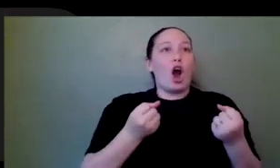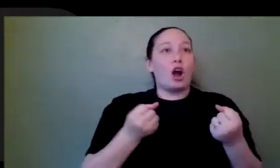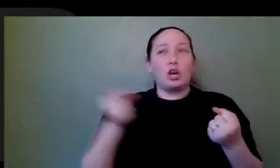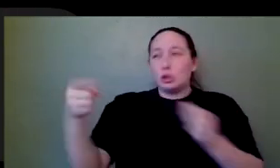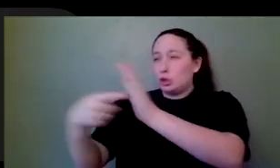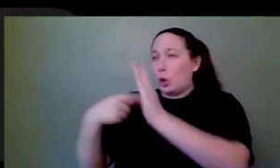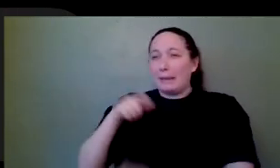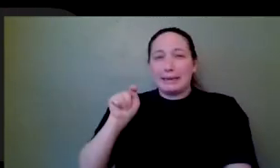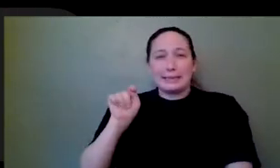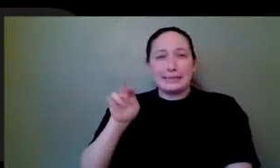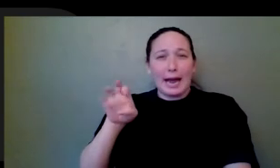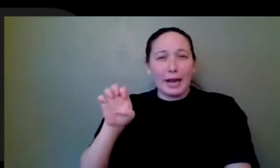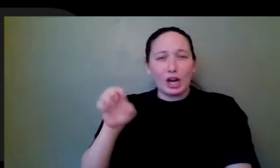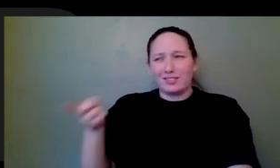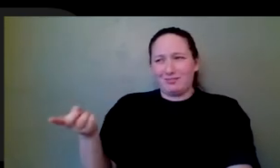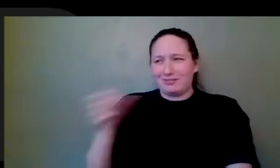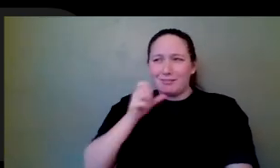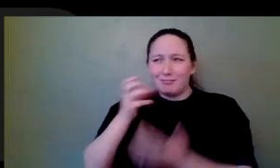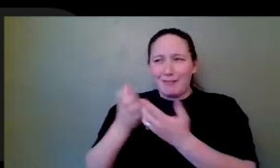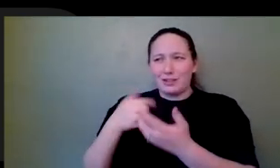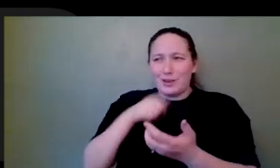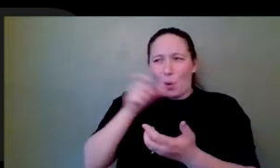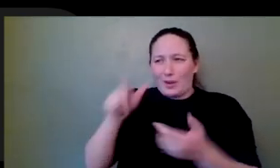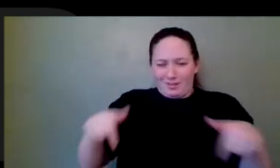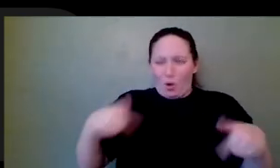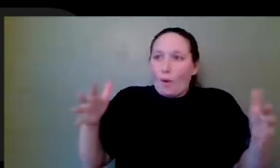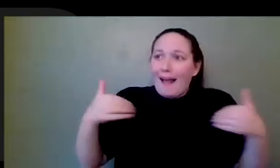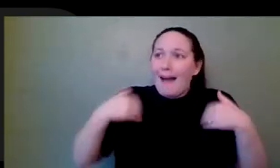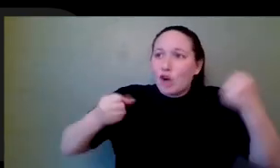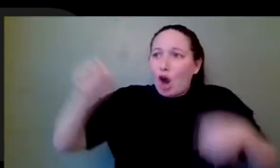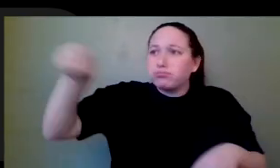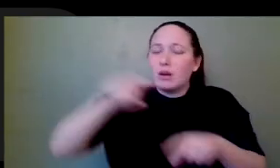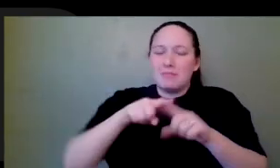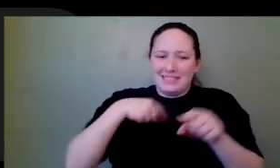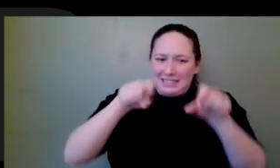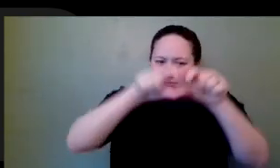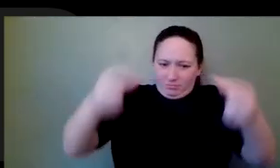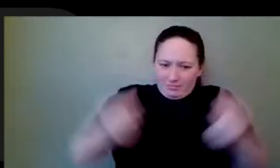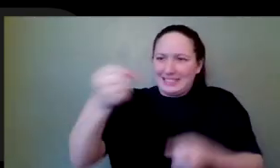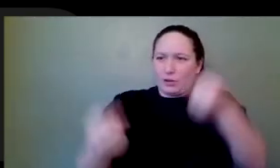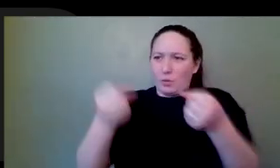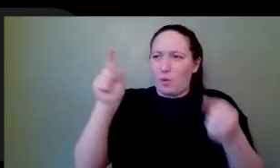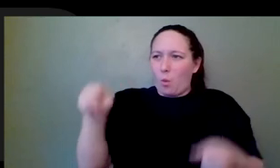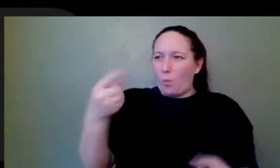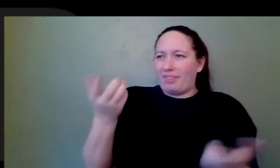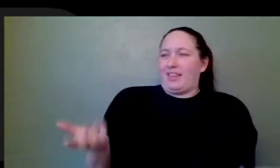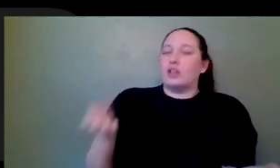how I view hiring, is they're looking for the right fit that's going to immediately serve their goals that they need. It's not about you being